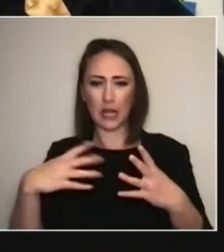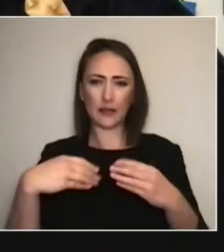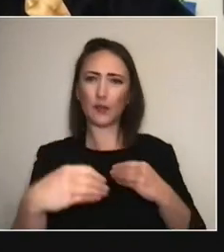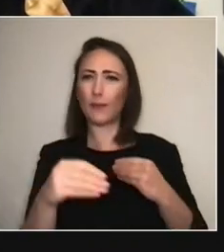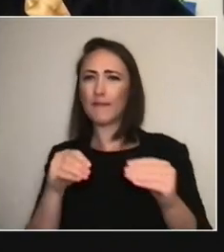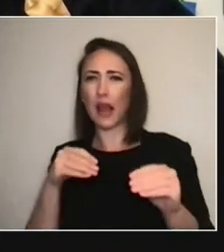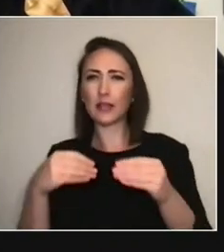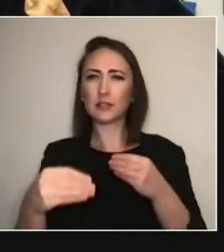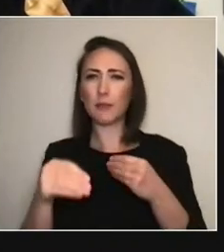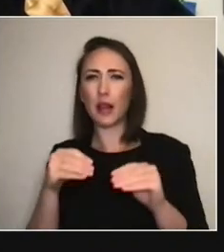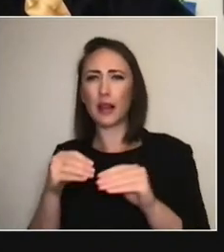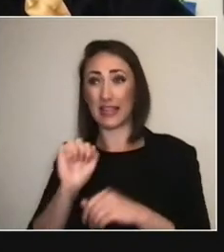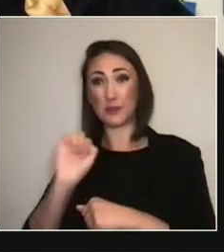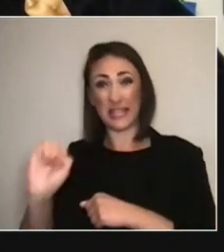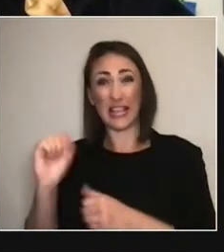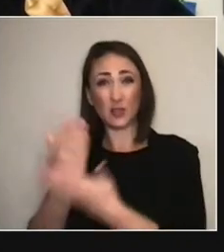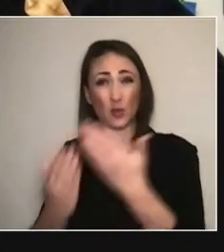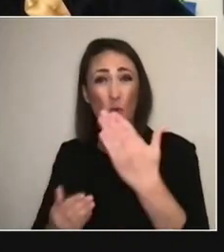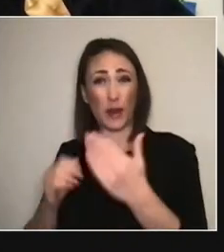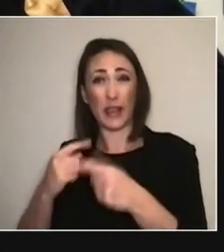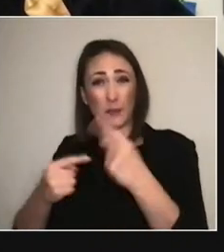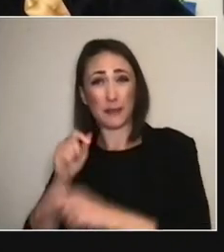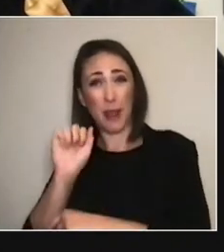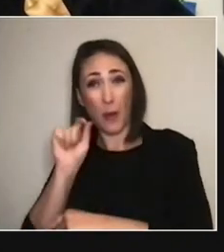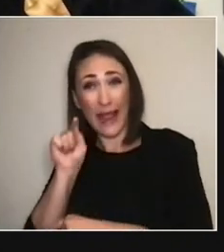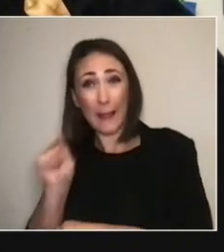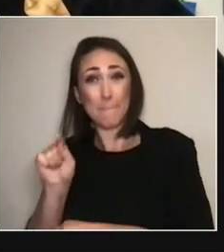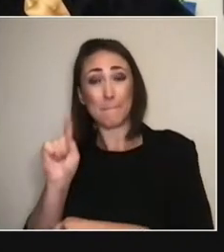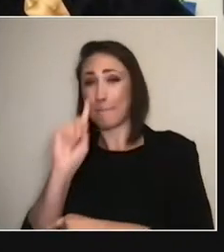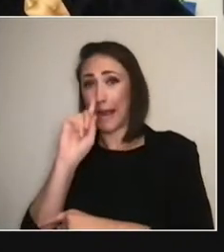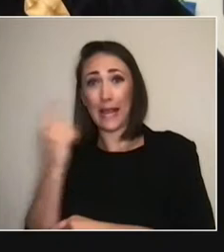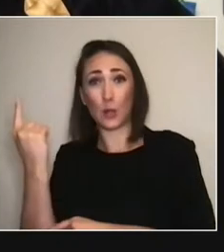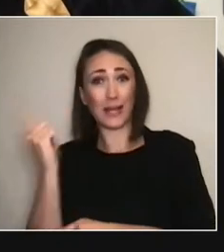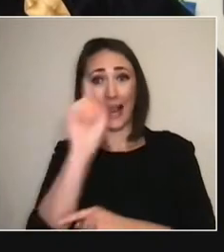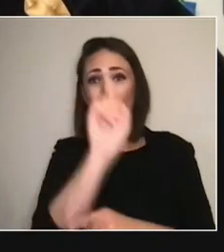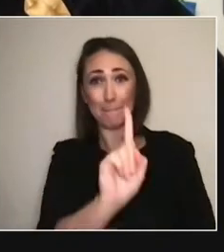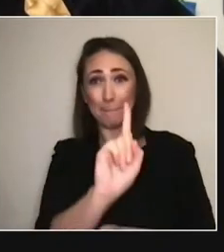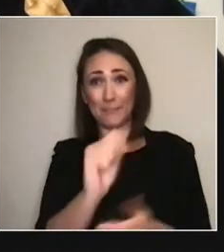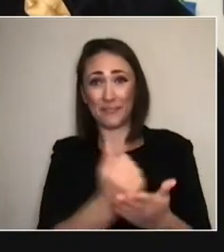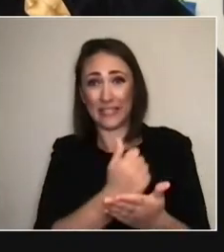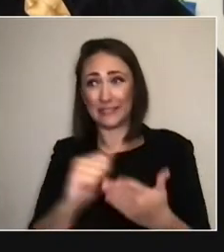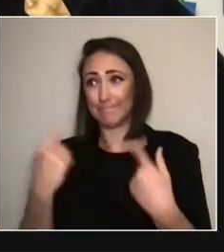that is partly about this whole thing around the climate, but it's also about different ways of looking at